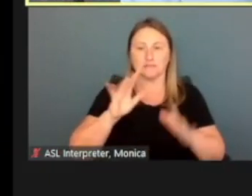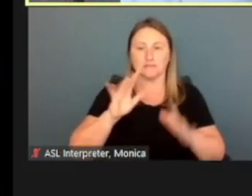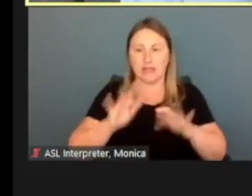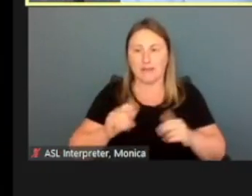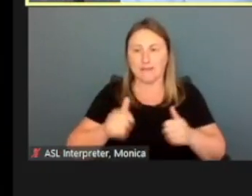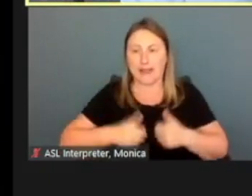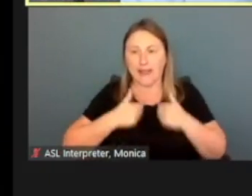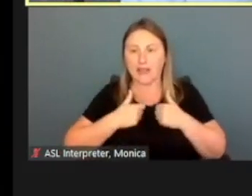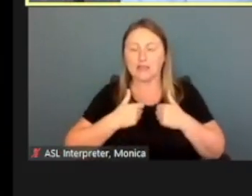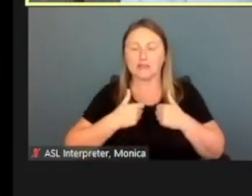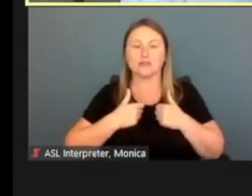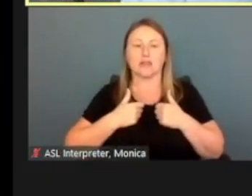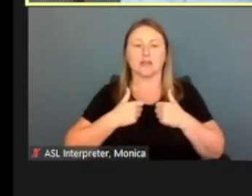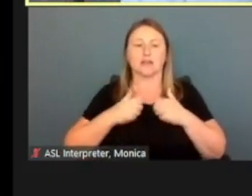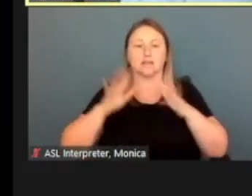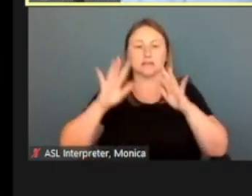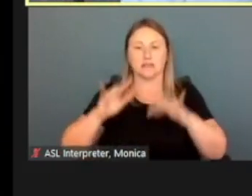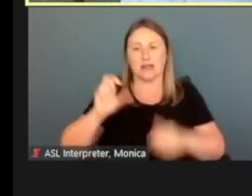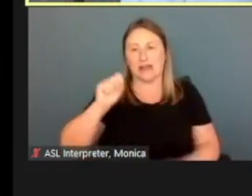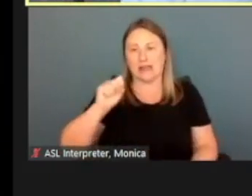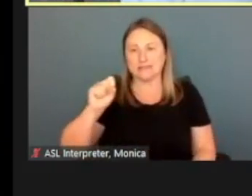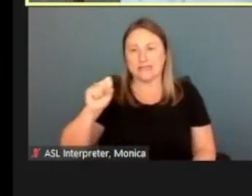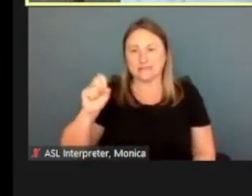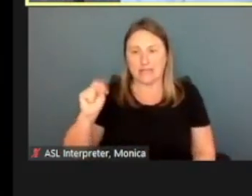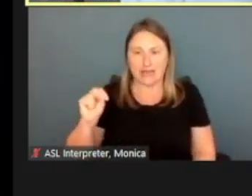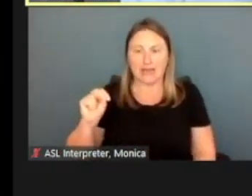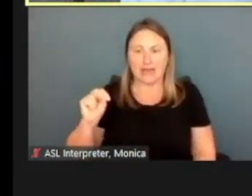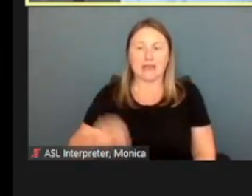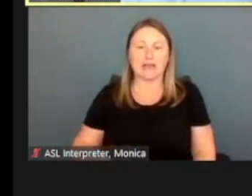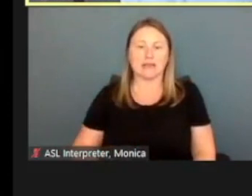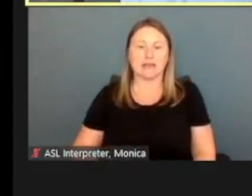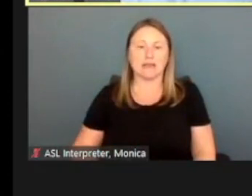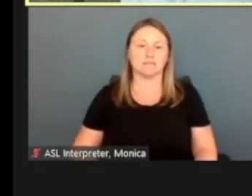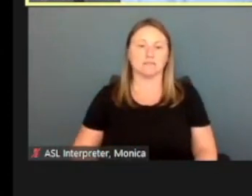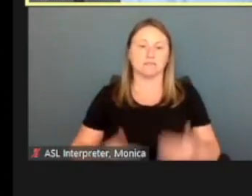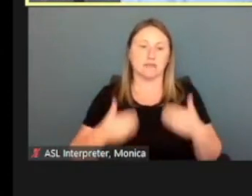I've entered an SSN, I have credit,